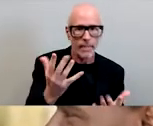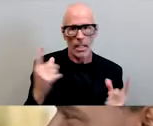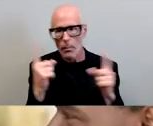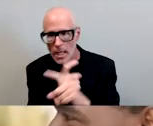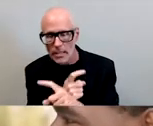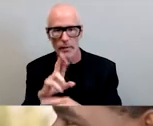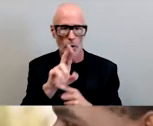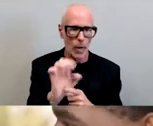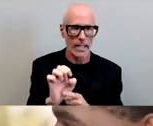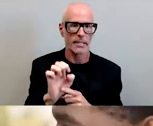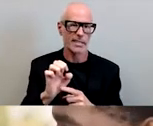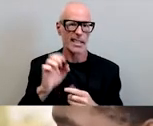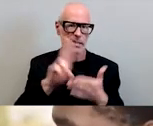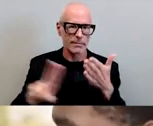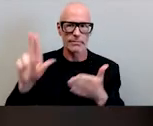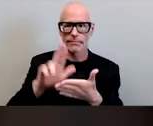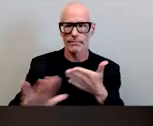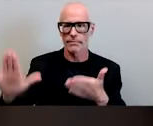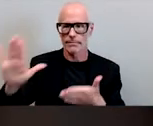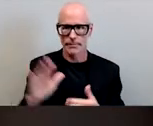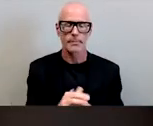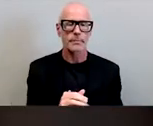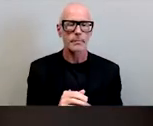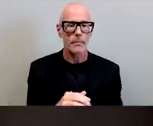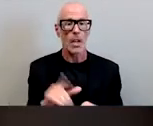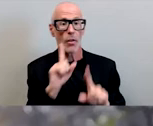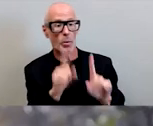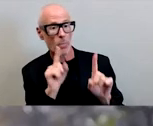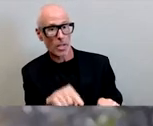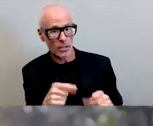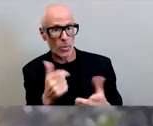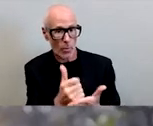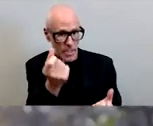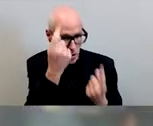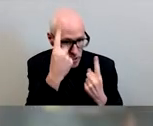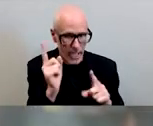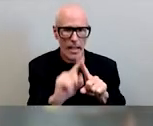higher education NACC respondents will help us understand how various populations differently